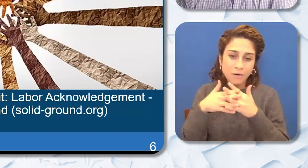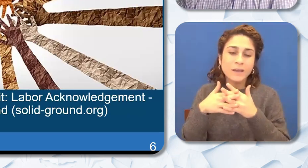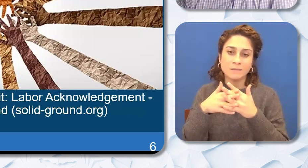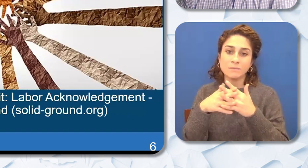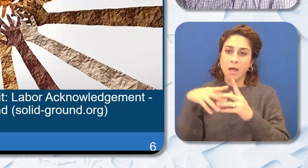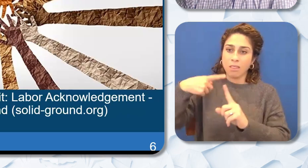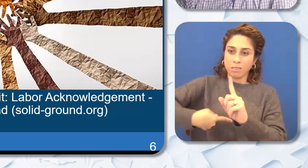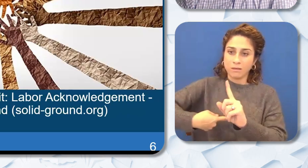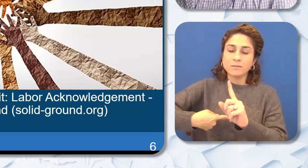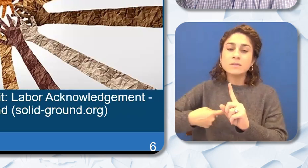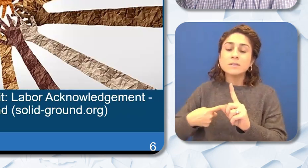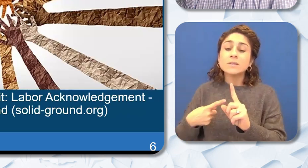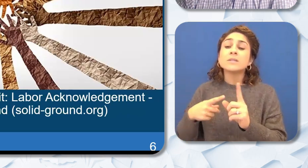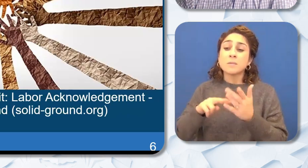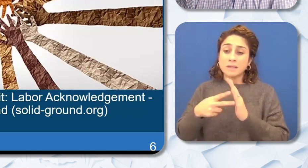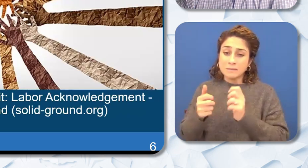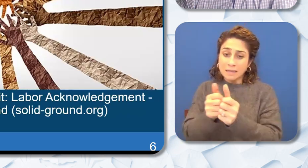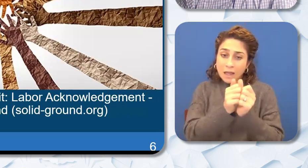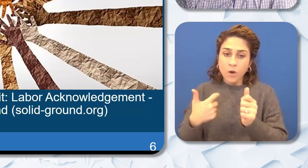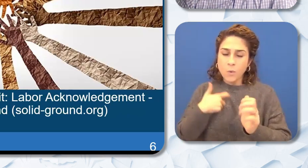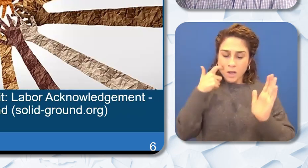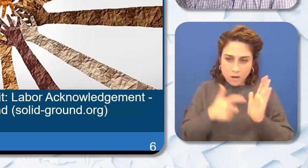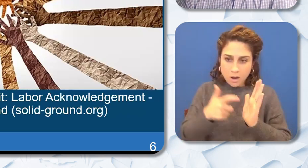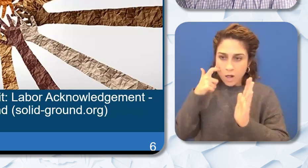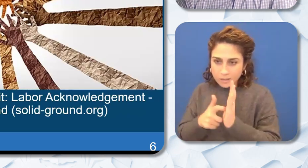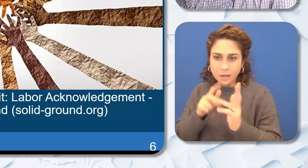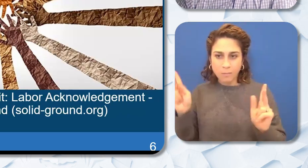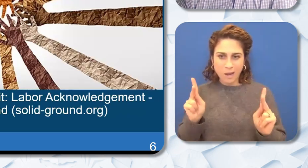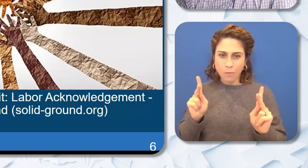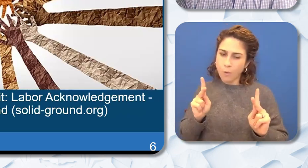together we acknowledge the original peoples of California and their deep connections to